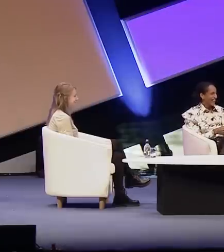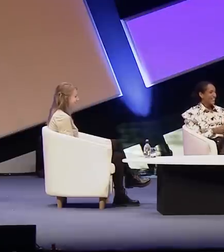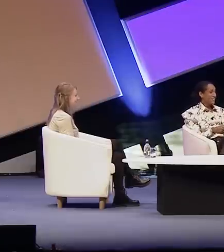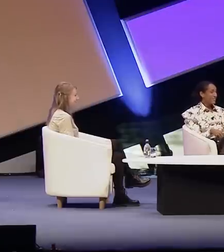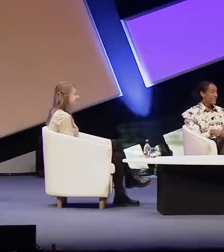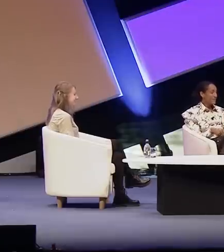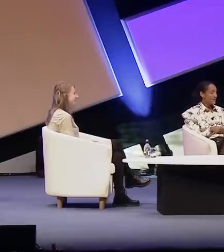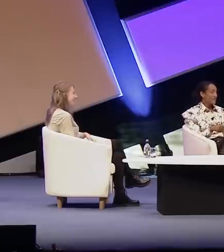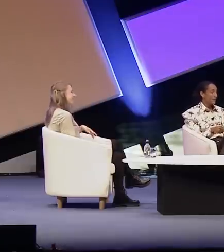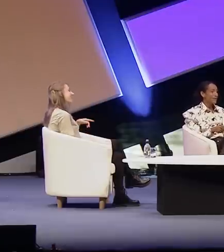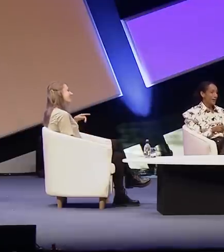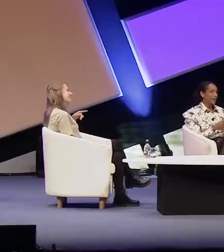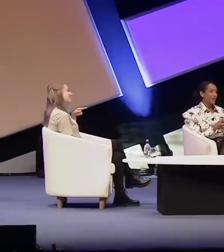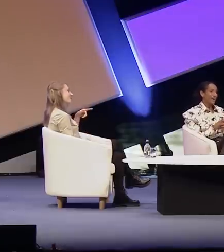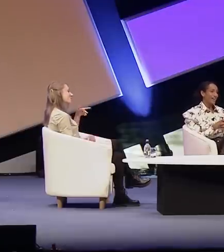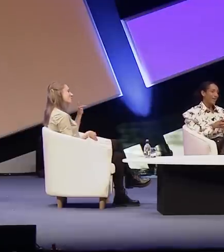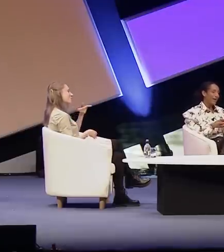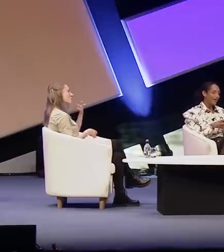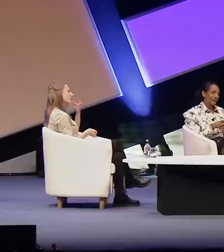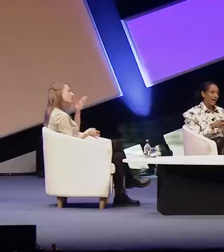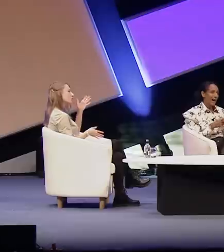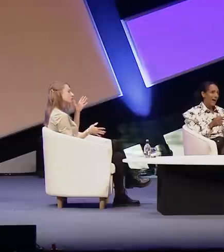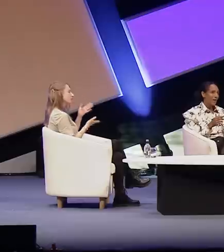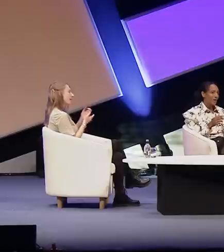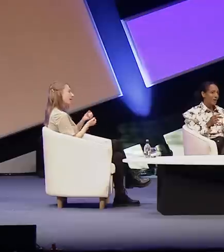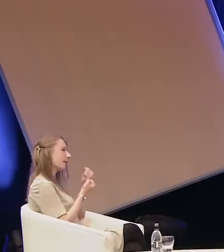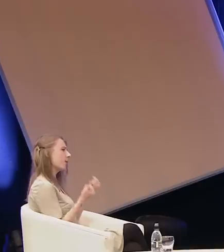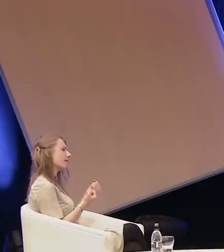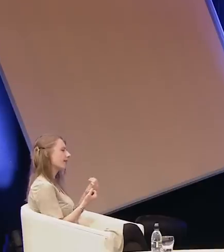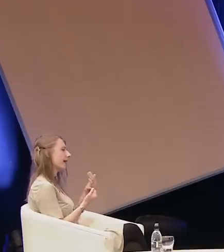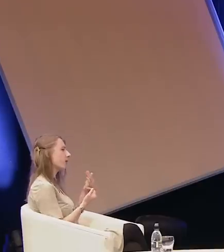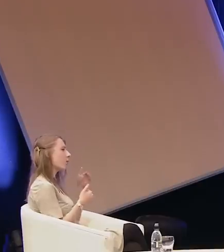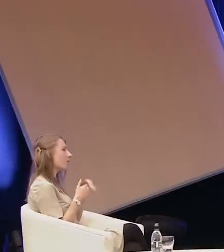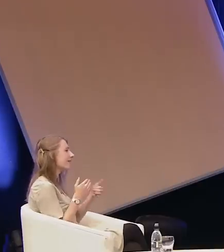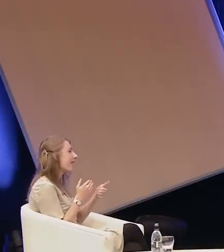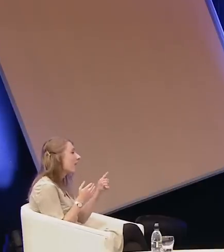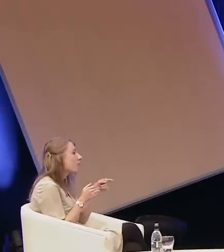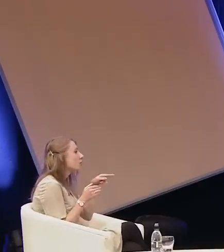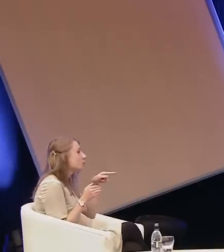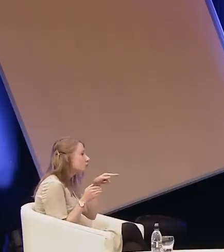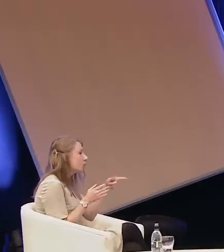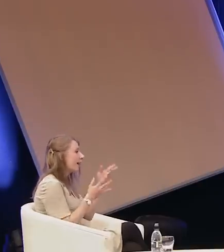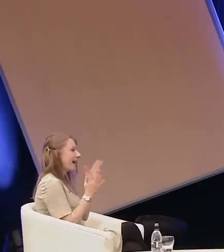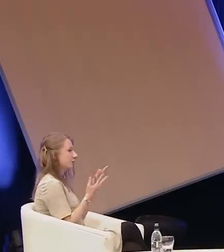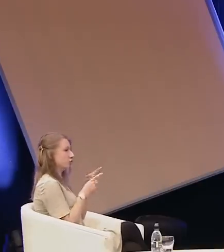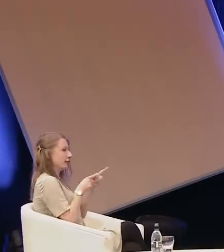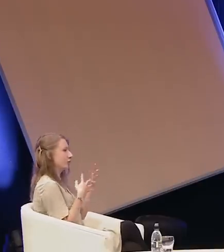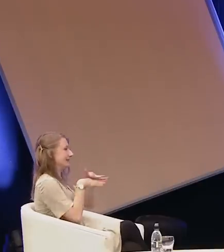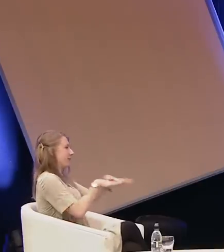And you spoke so powerfully about how you are still having to assimilate into a hearing world